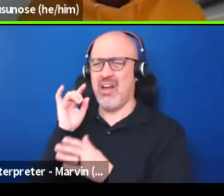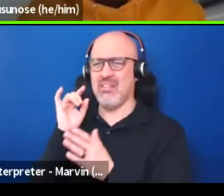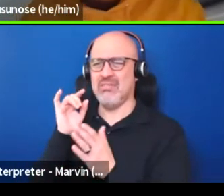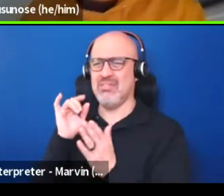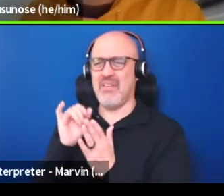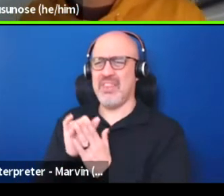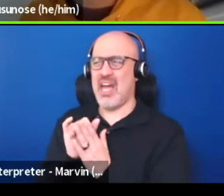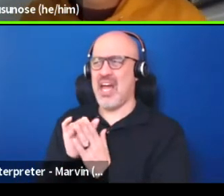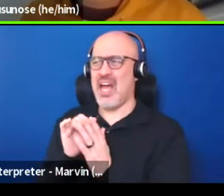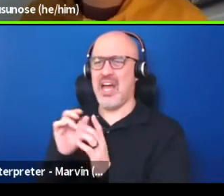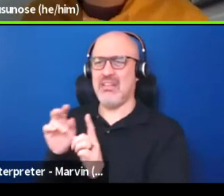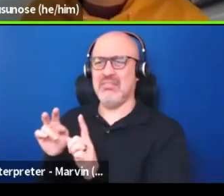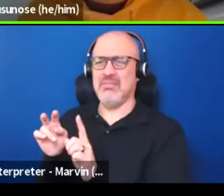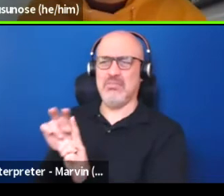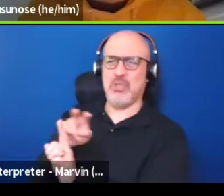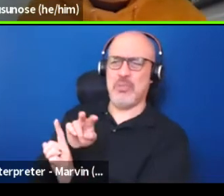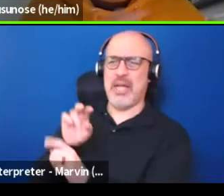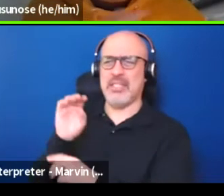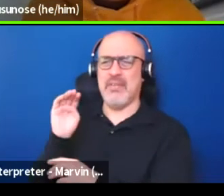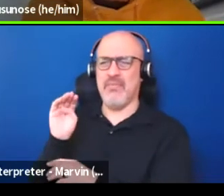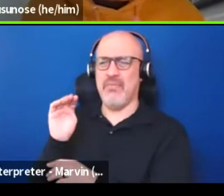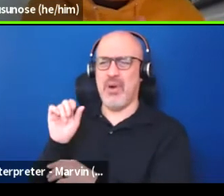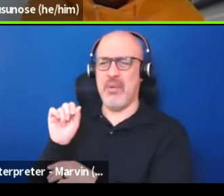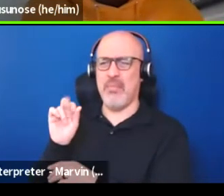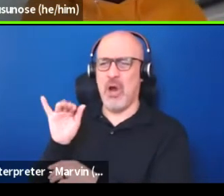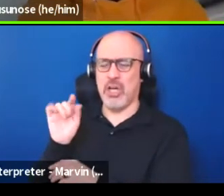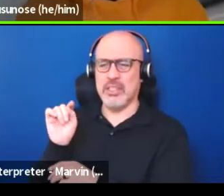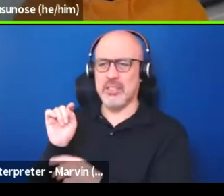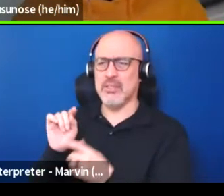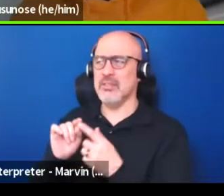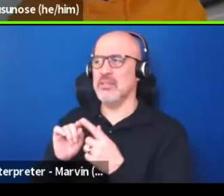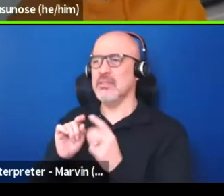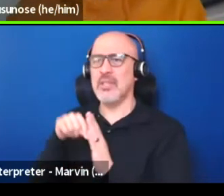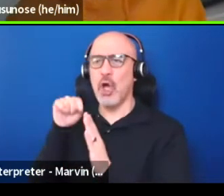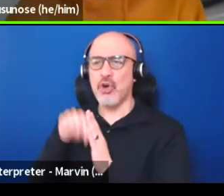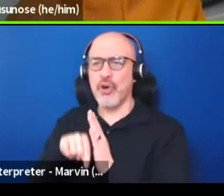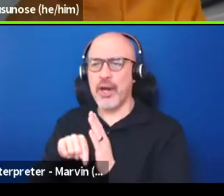through a Marxist lens, through a critical lens of economics